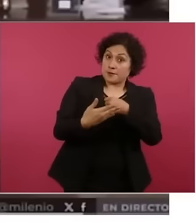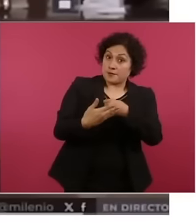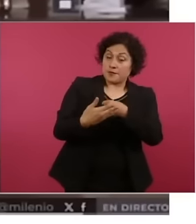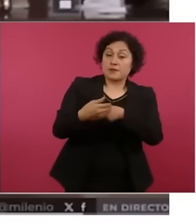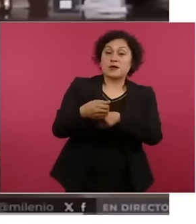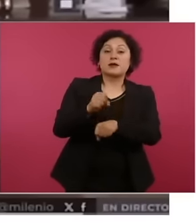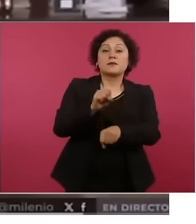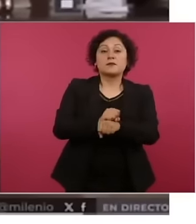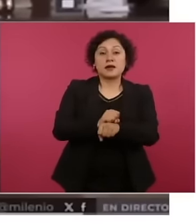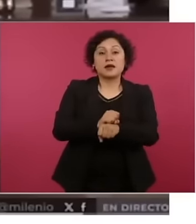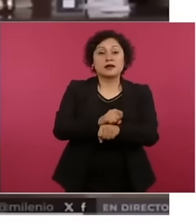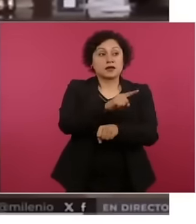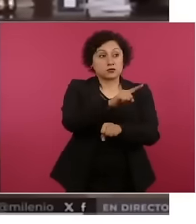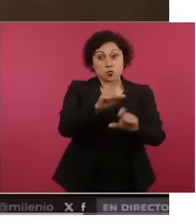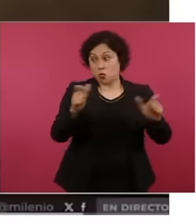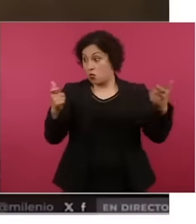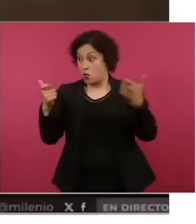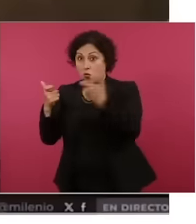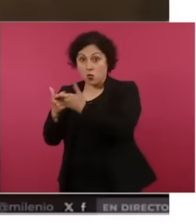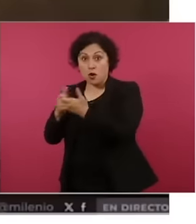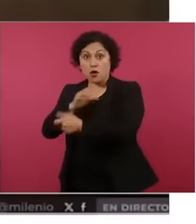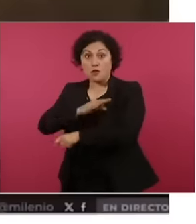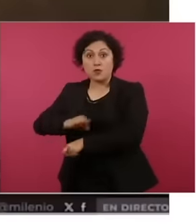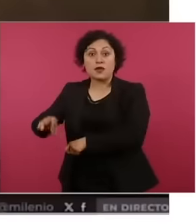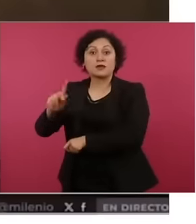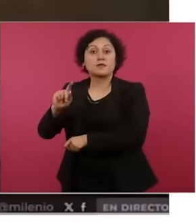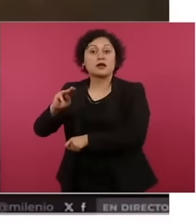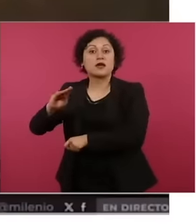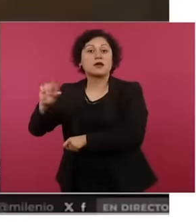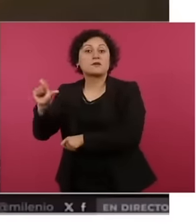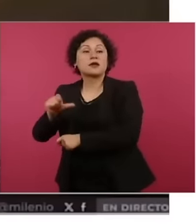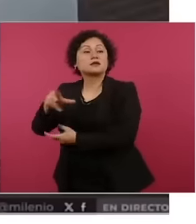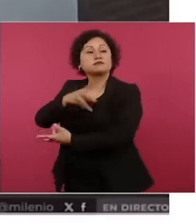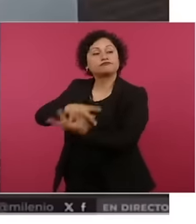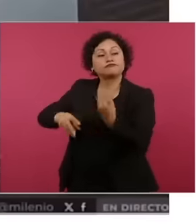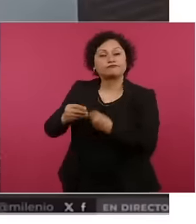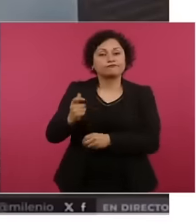will return your money the oil refining company Pemex has opened the opportunity